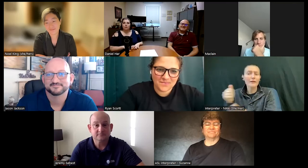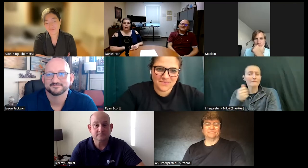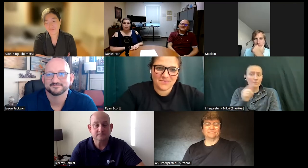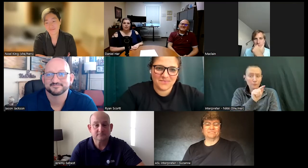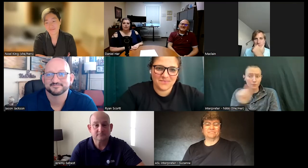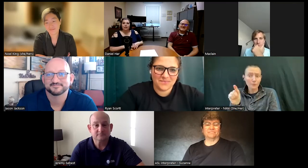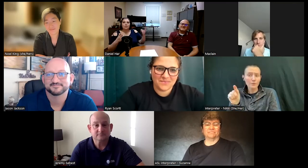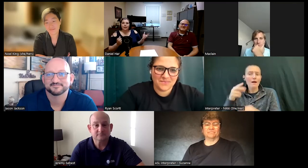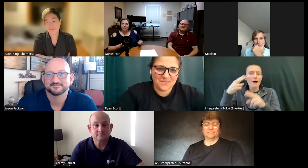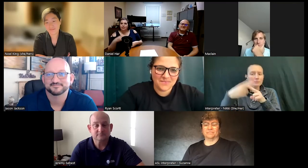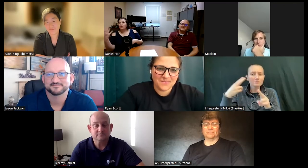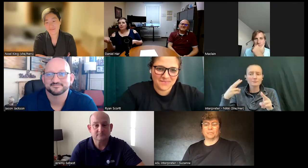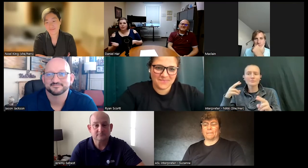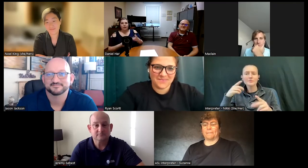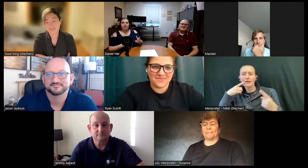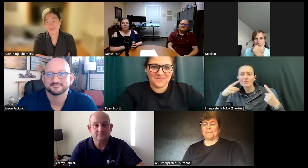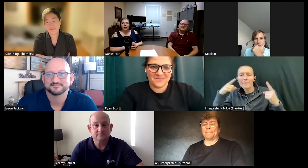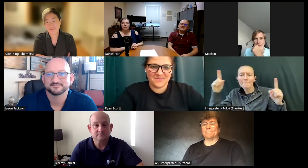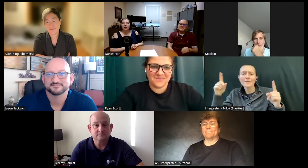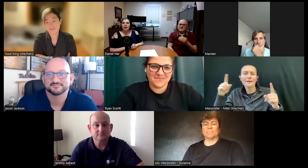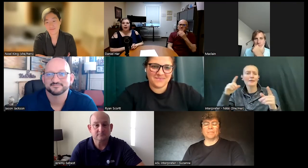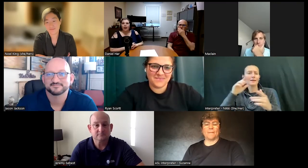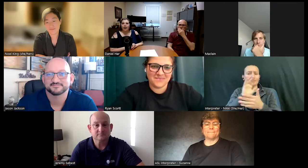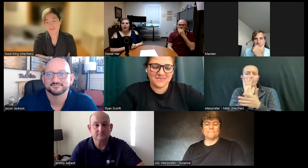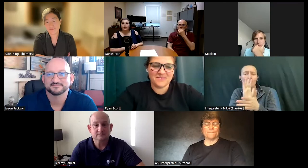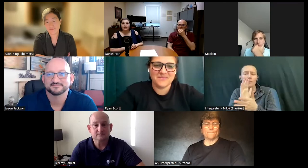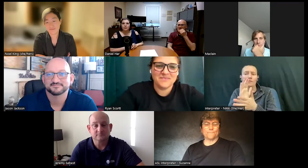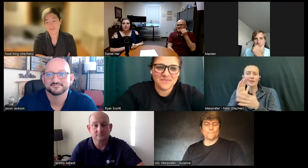name dropped celebrities movie star stuff like that but uh every single one